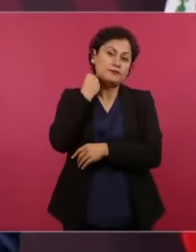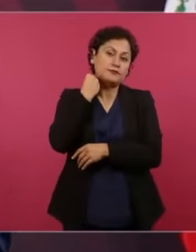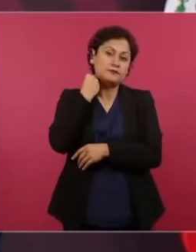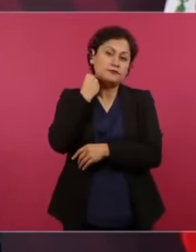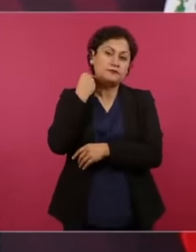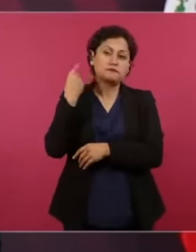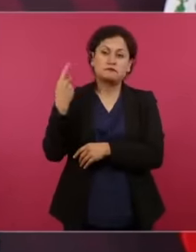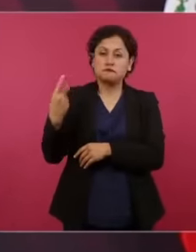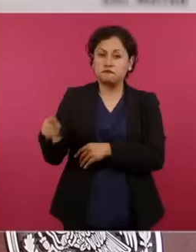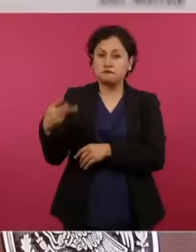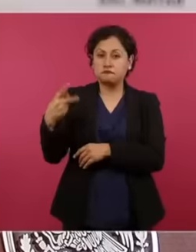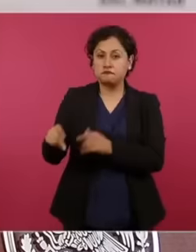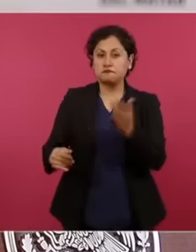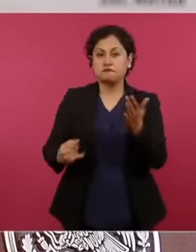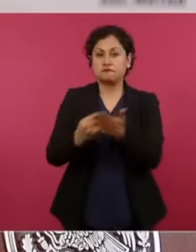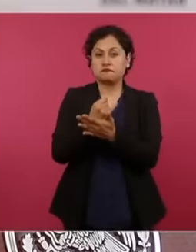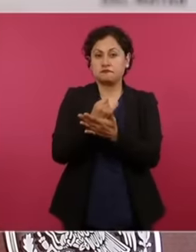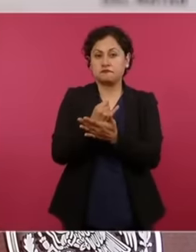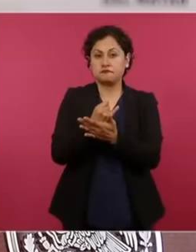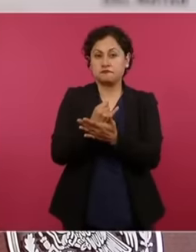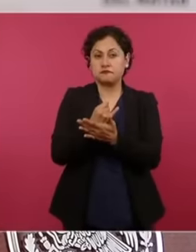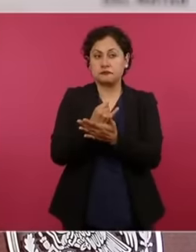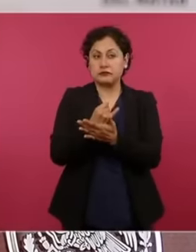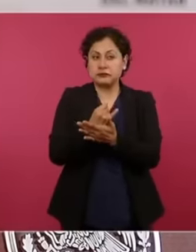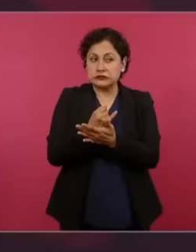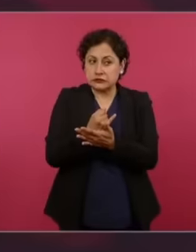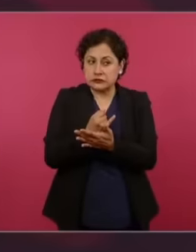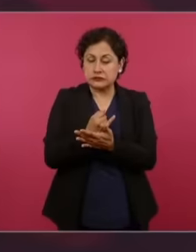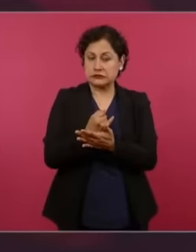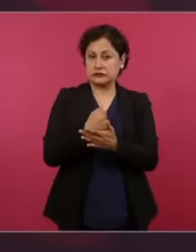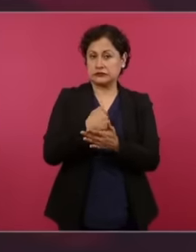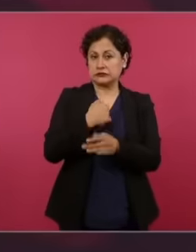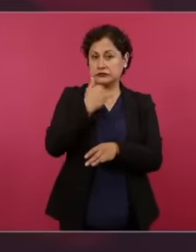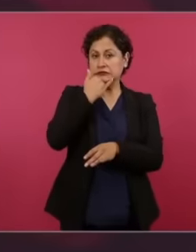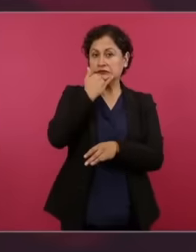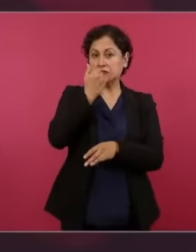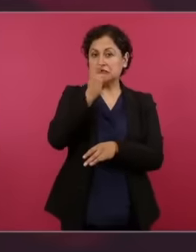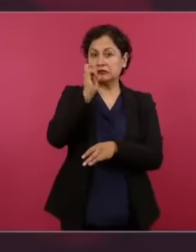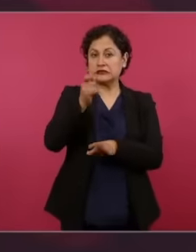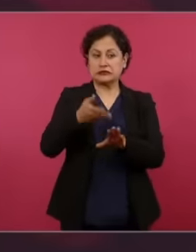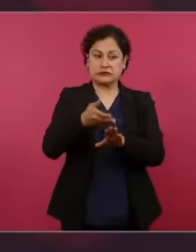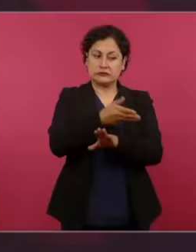it was wrong and they have to return the money. It was an act of